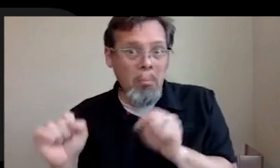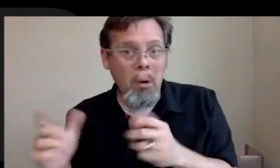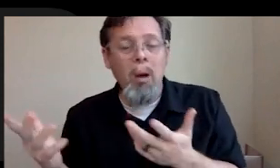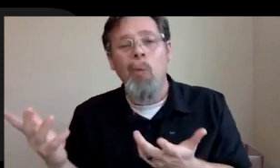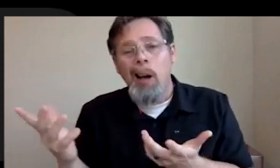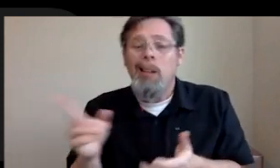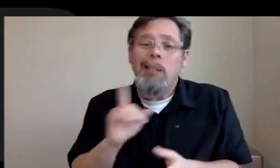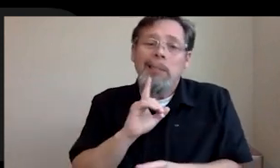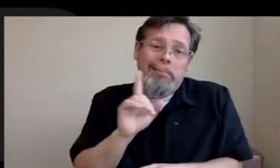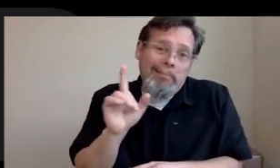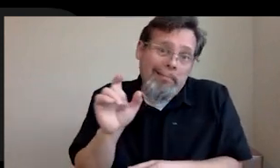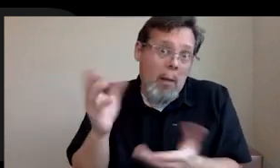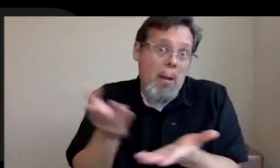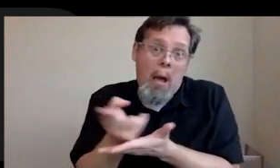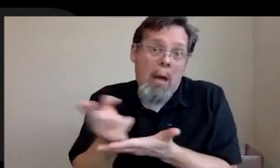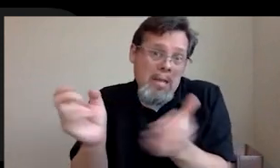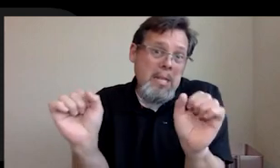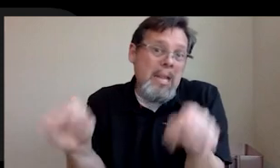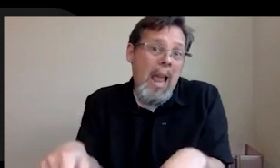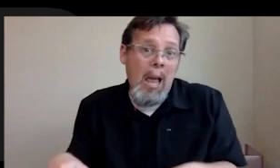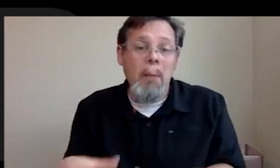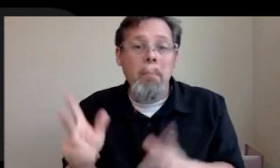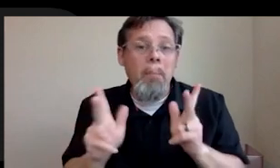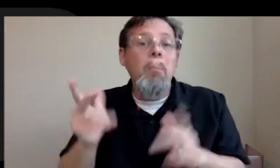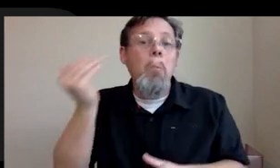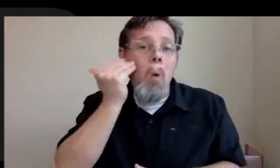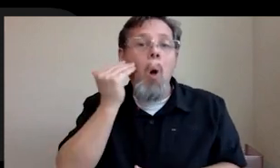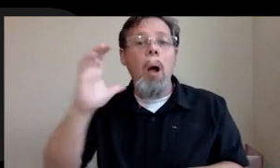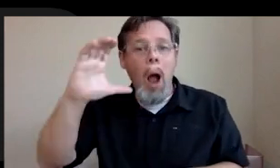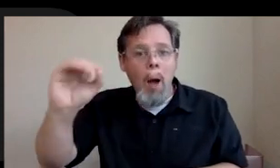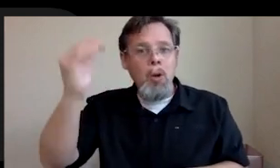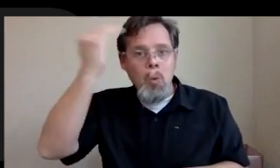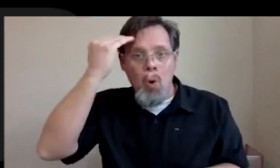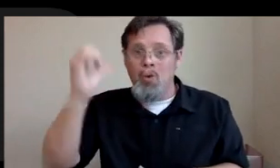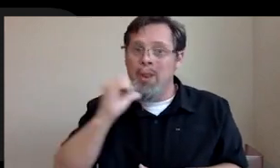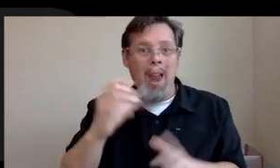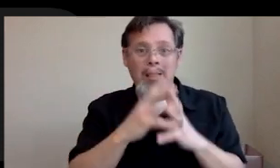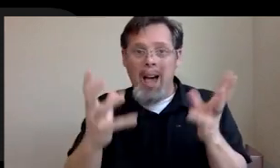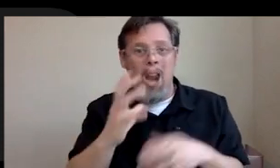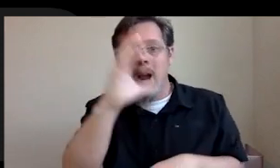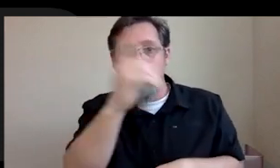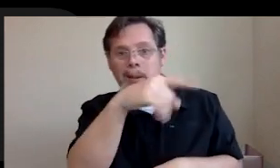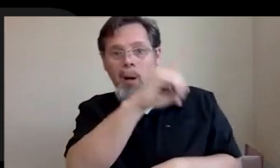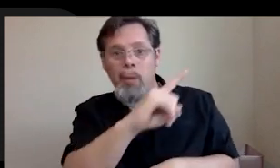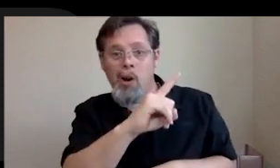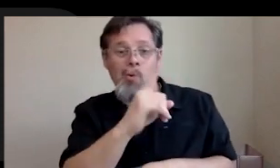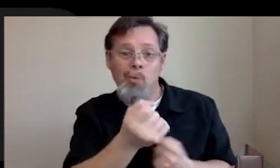is issue to the honest people. No. Like companies. No, there's not a lot of companies that are always out for their employees best interest. Let's just